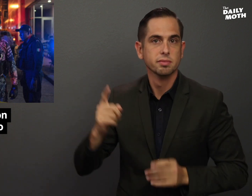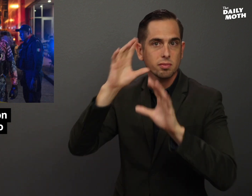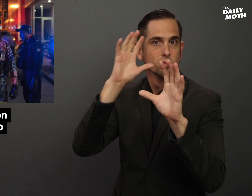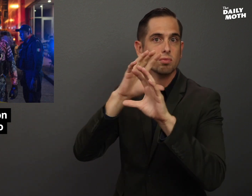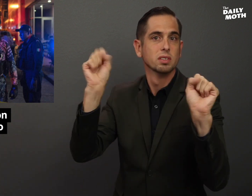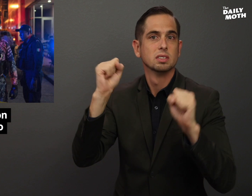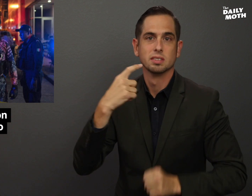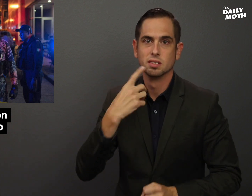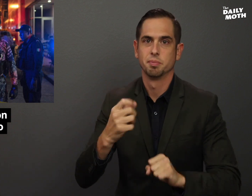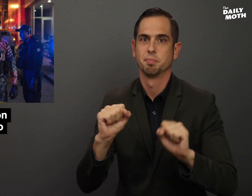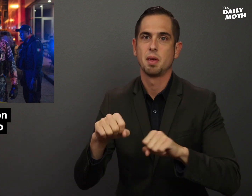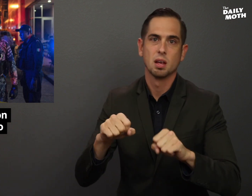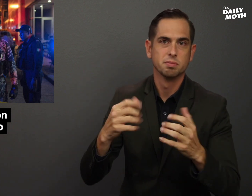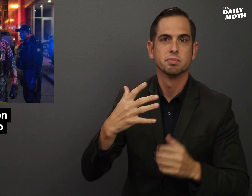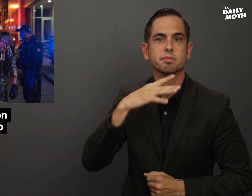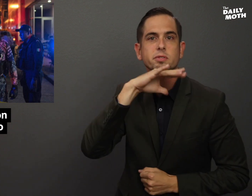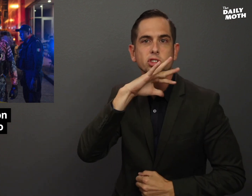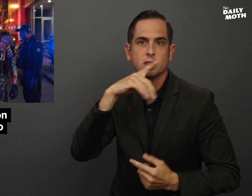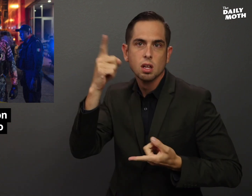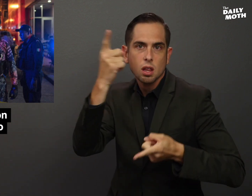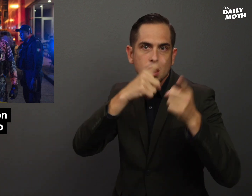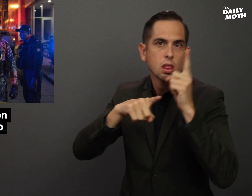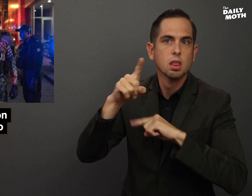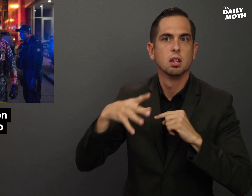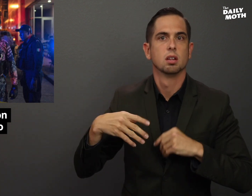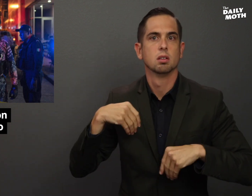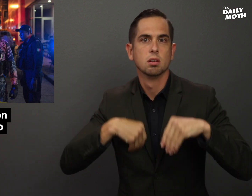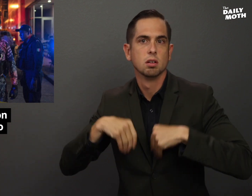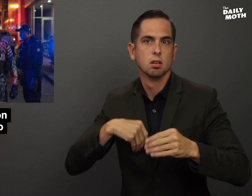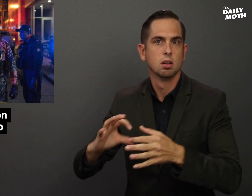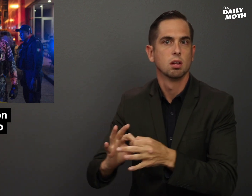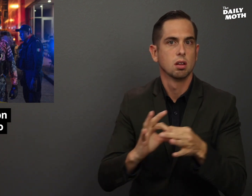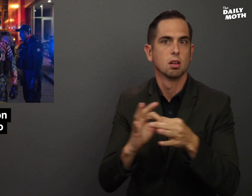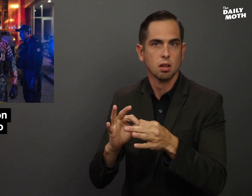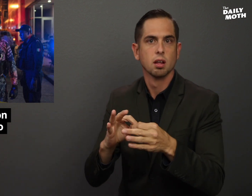The president said there might be corruption and collusion